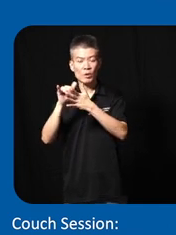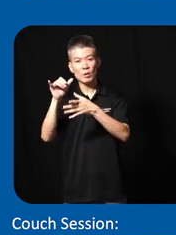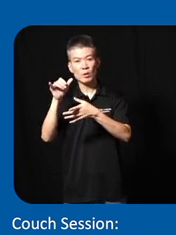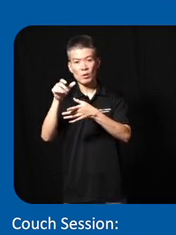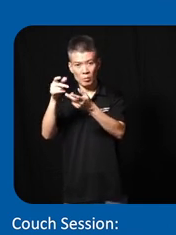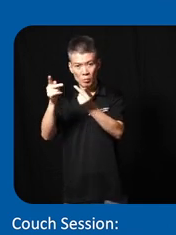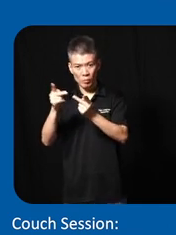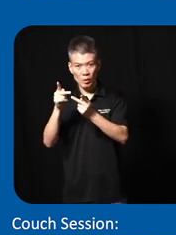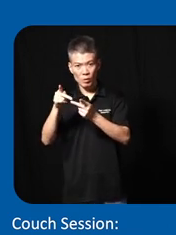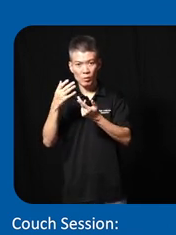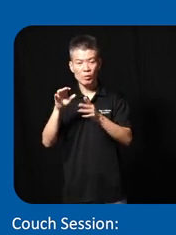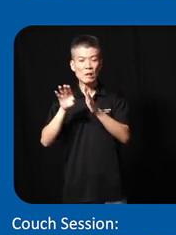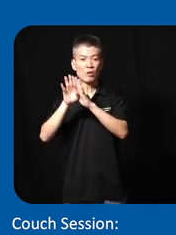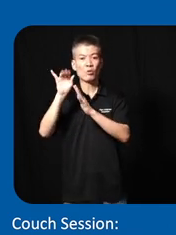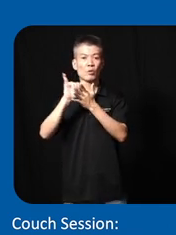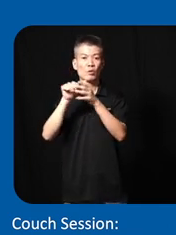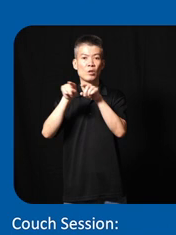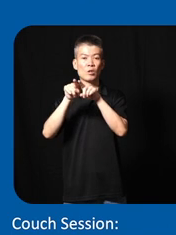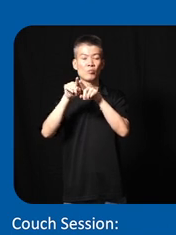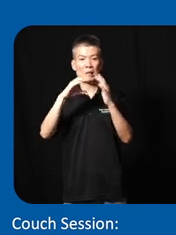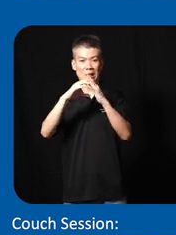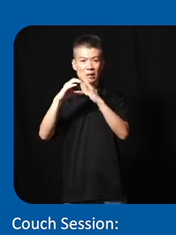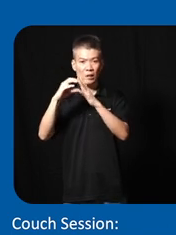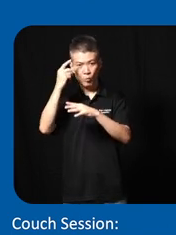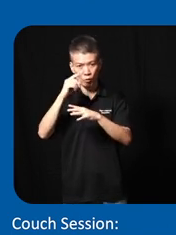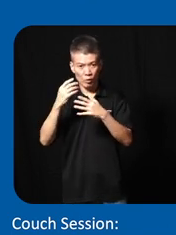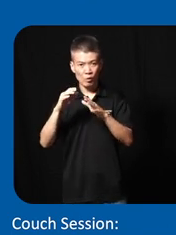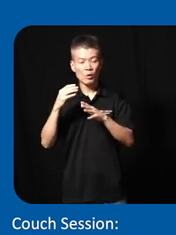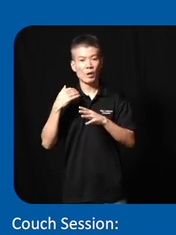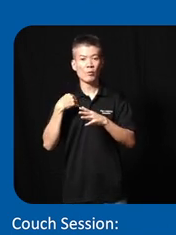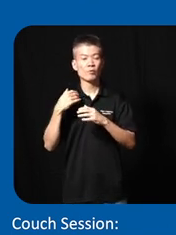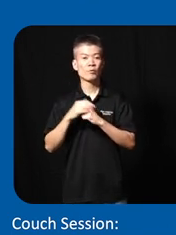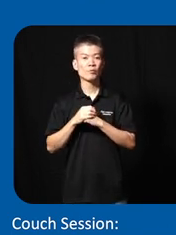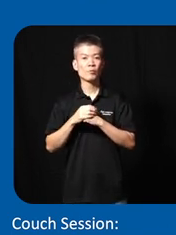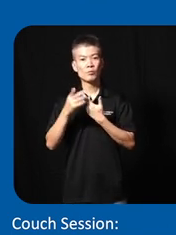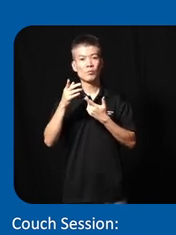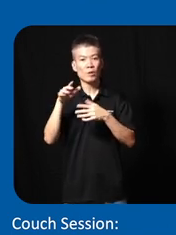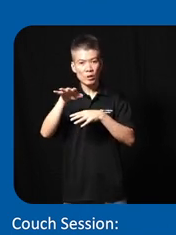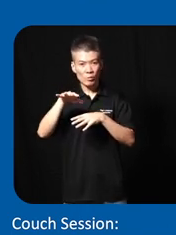uh we also uh developed the same city profile and then also the um the spatial distribution